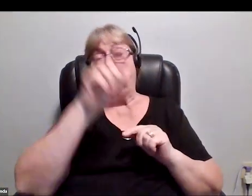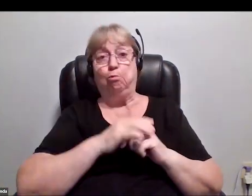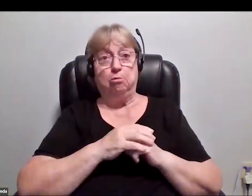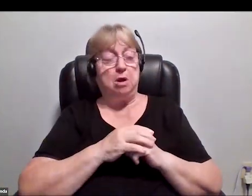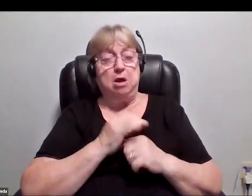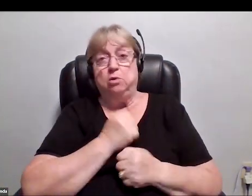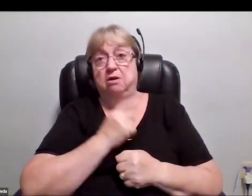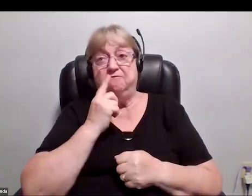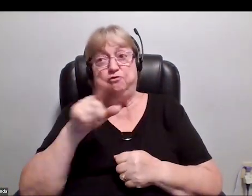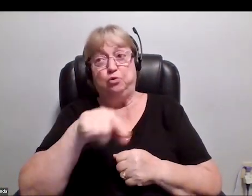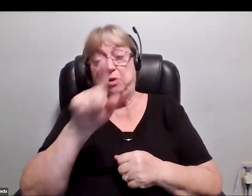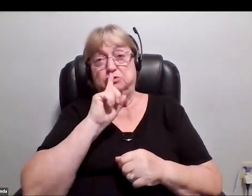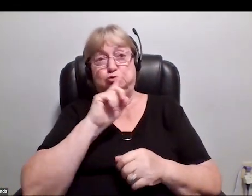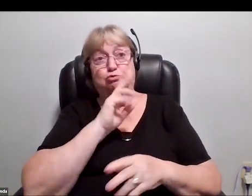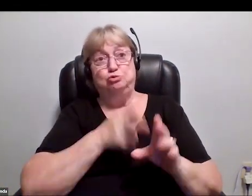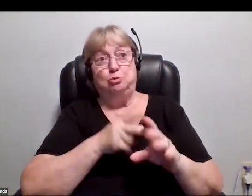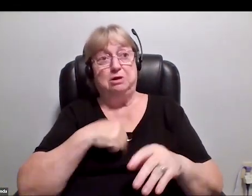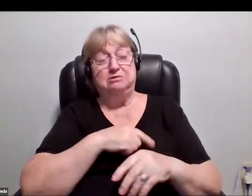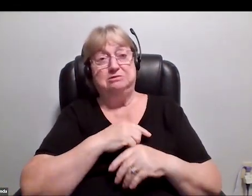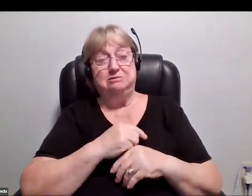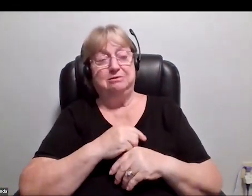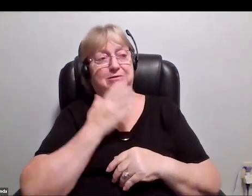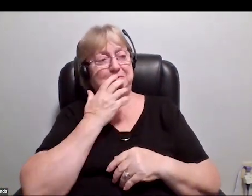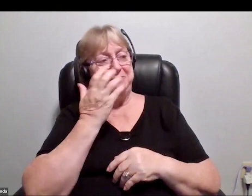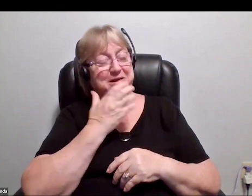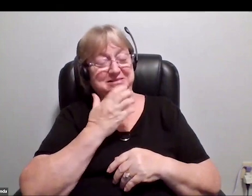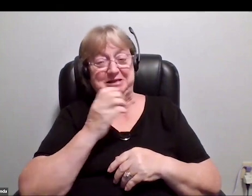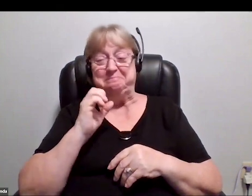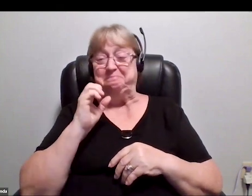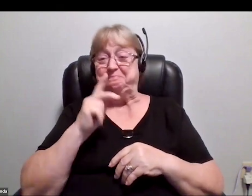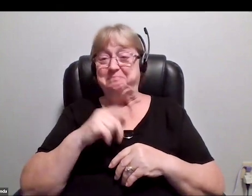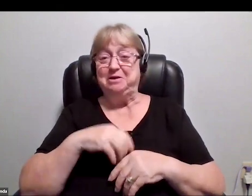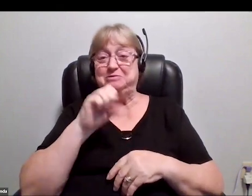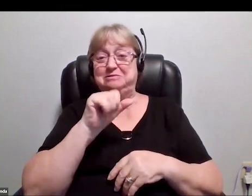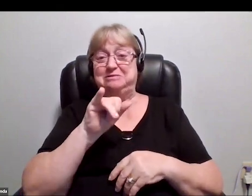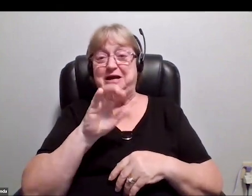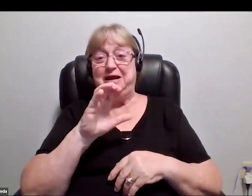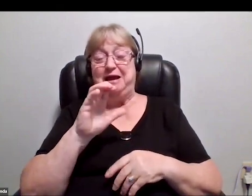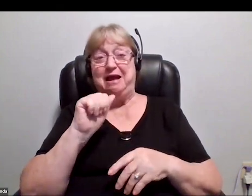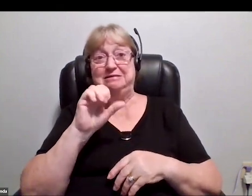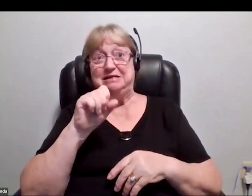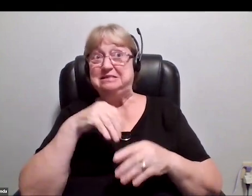I'd love for you all to join us up there. Amazing. On that note, PsyAccess in space.